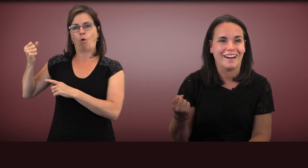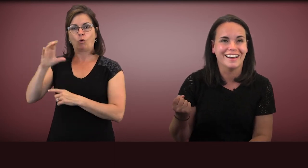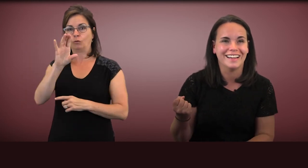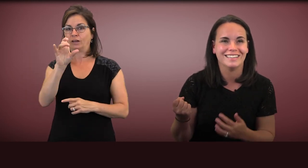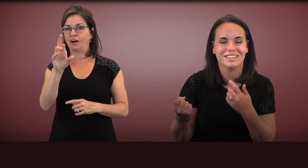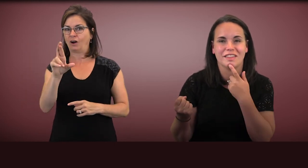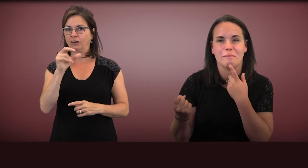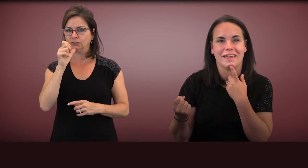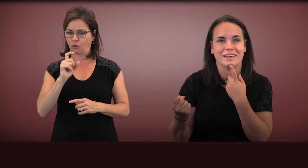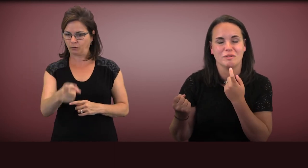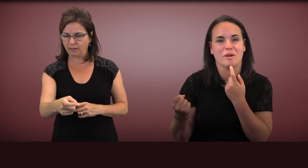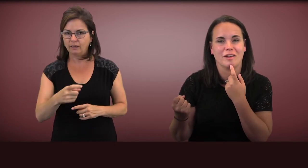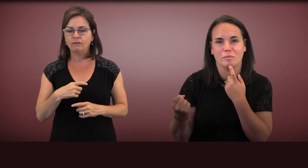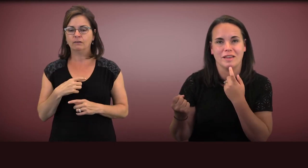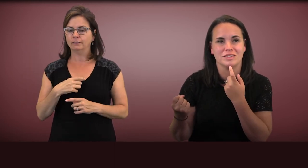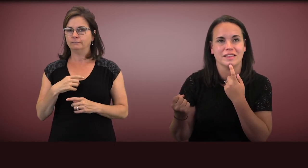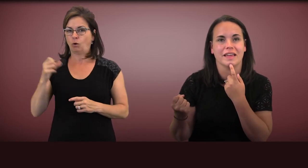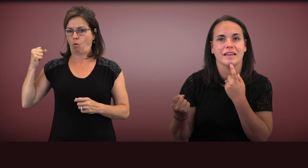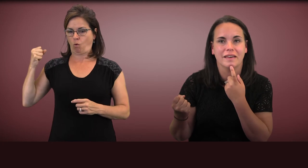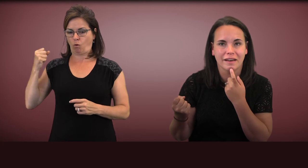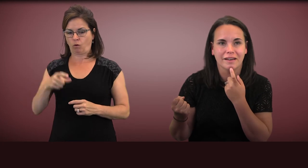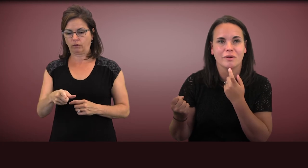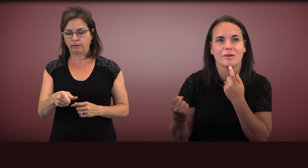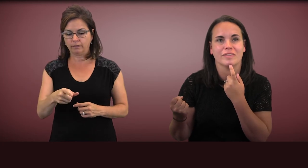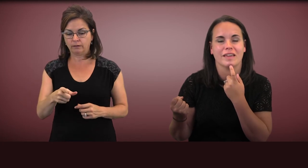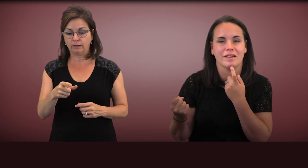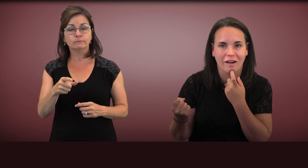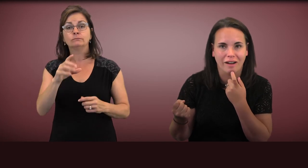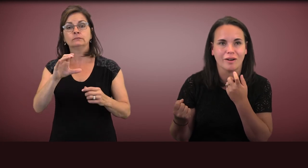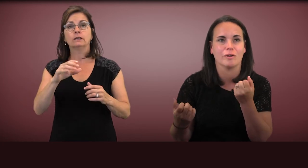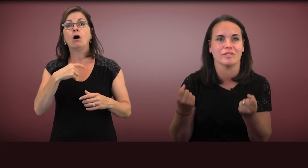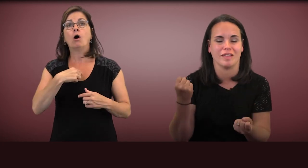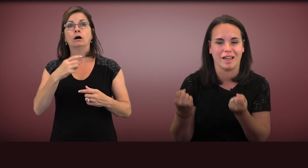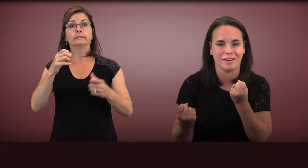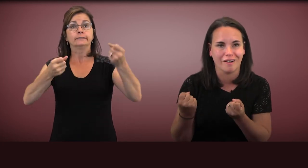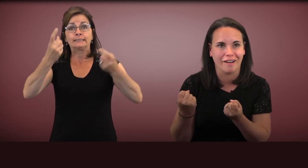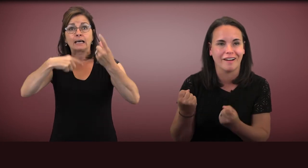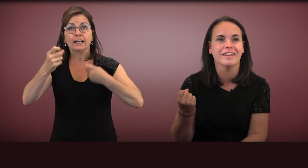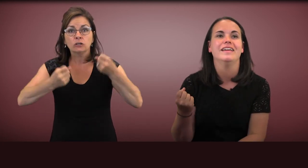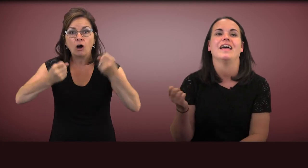until they make an approximation like "/k/"or say "Car" or sign "Car"